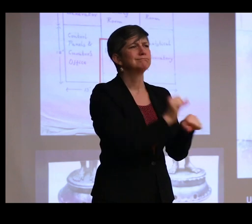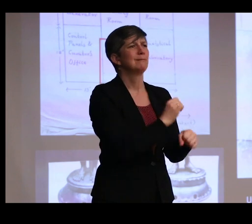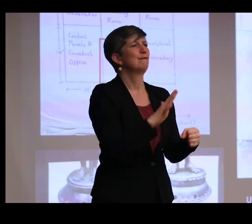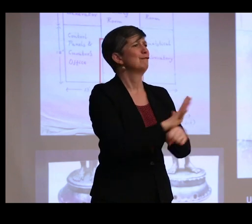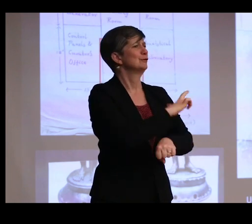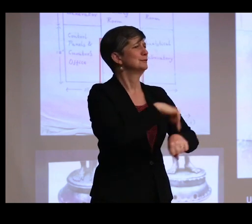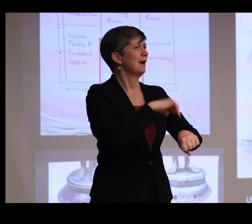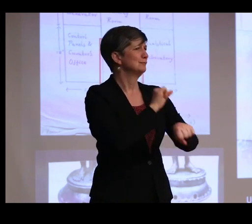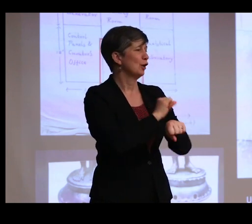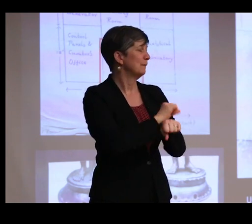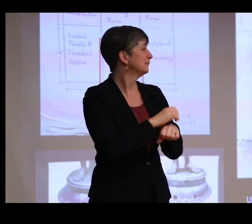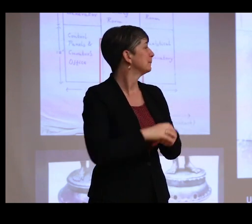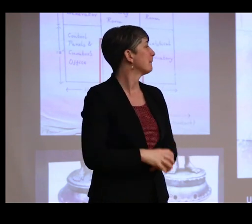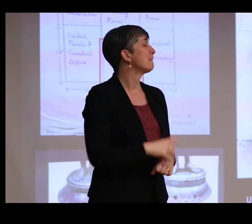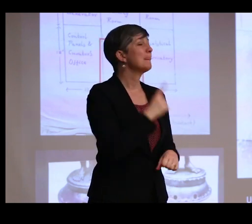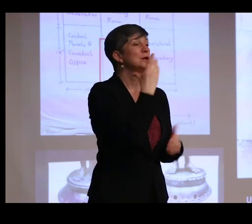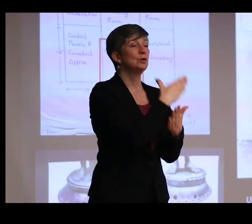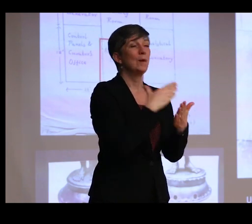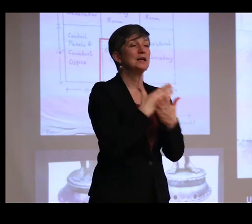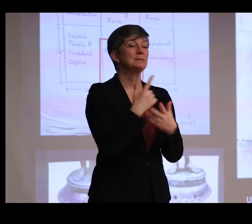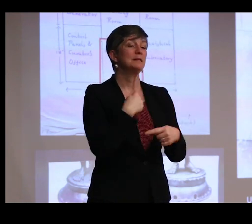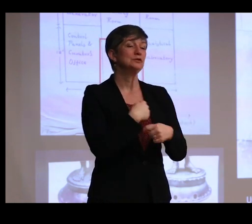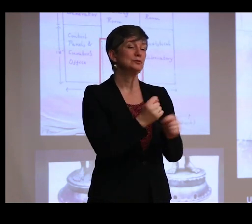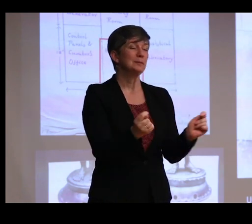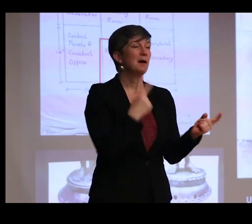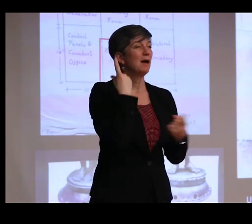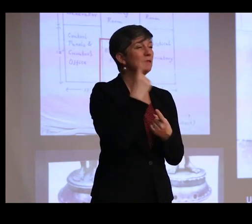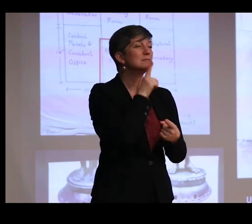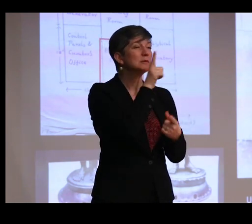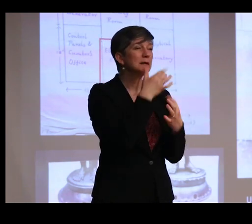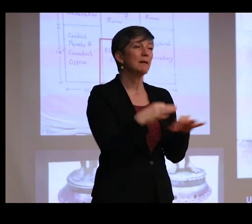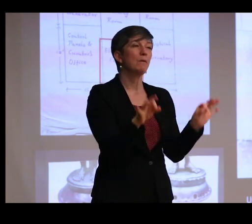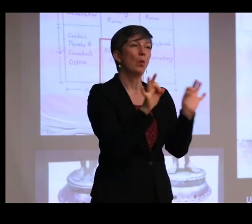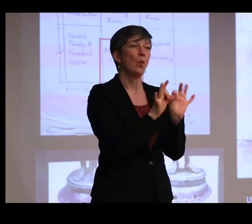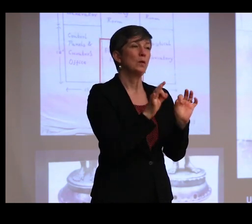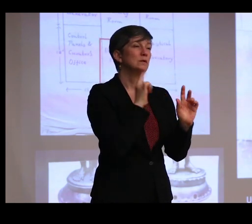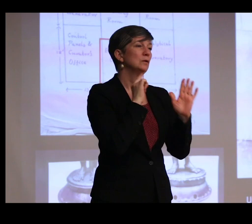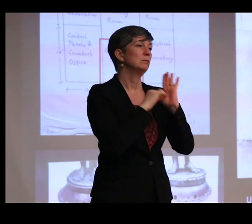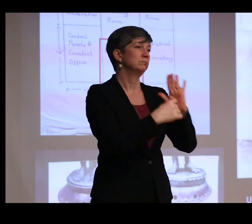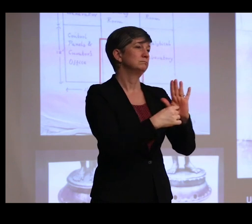Now, there are two aspects of this treatment that I think are particularly important to point out.